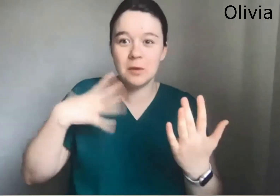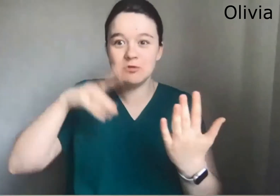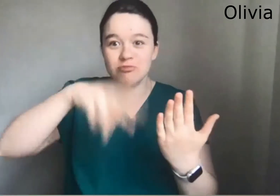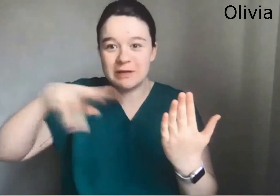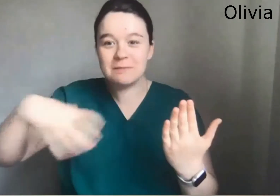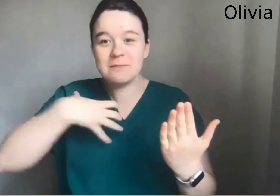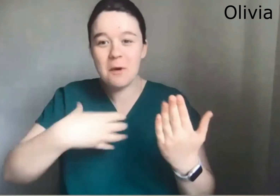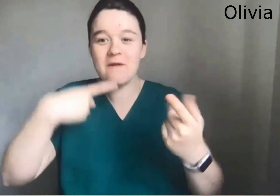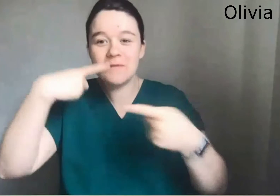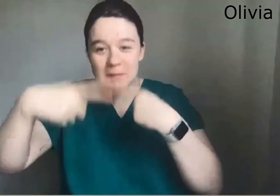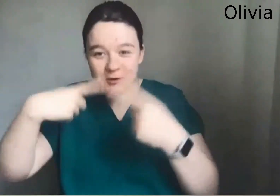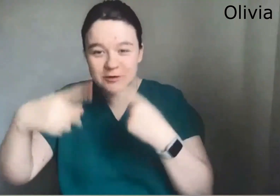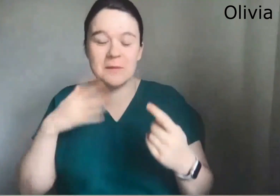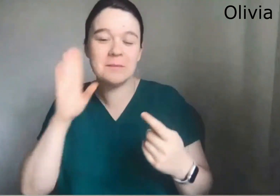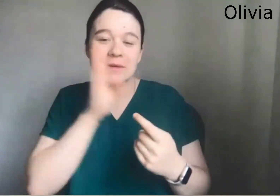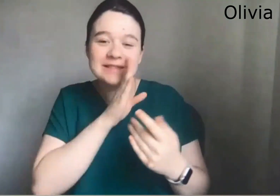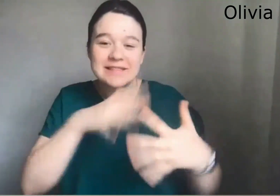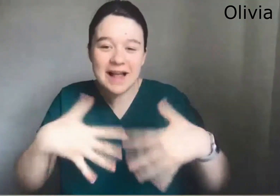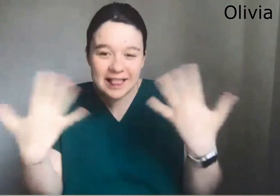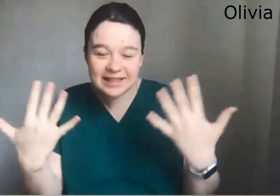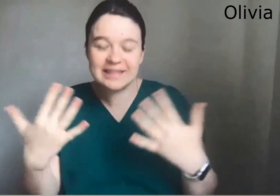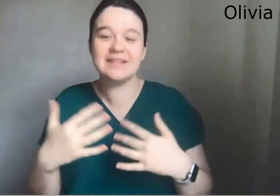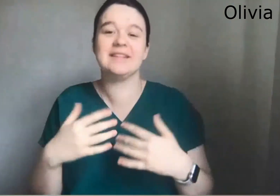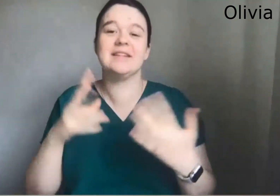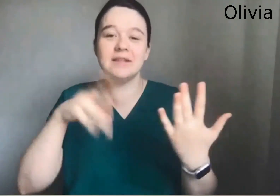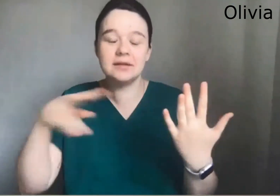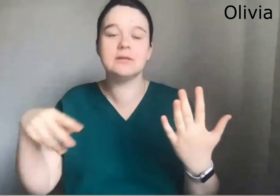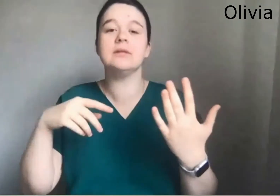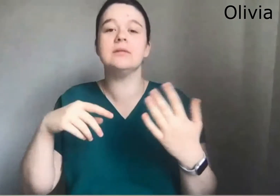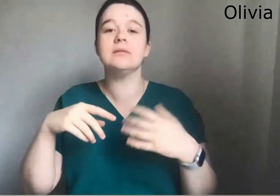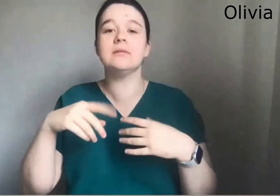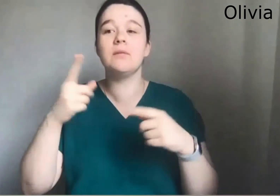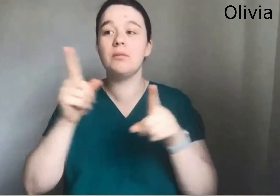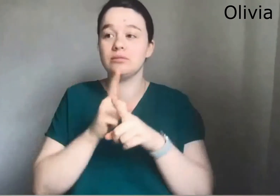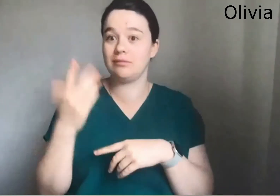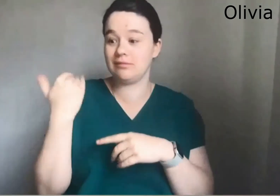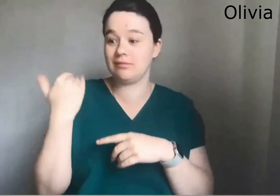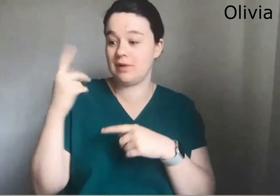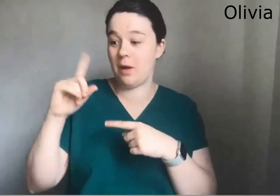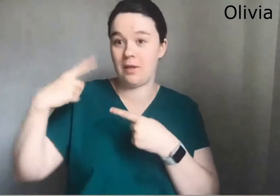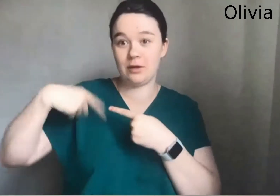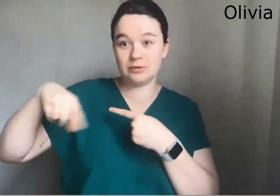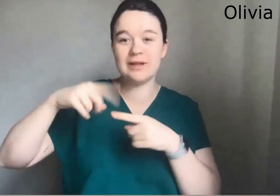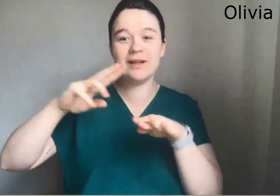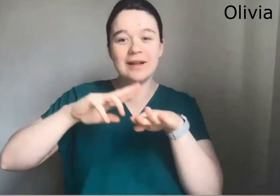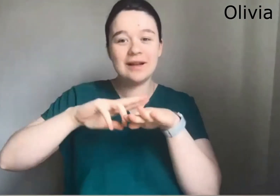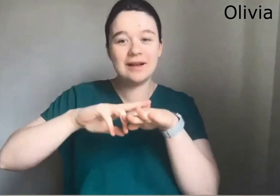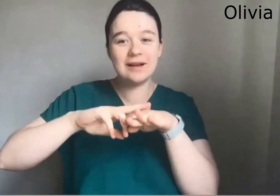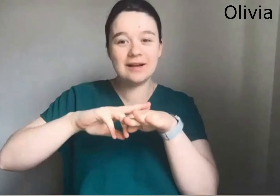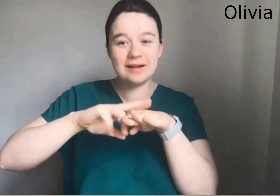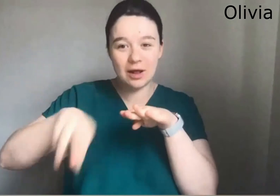I spent like I spent more time online because I was reading about A lot of the information that was happening and I didn't want to miss anything